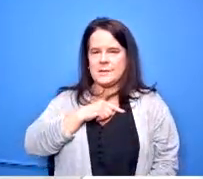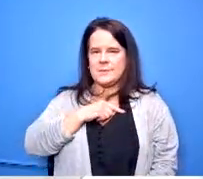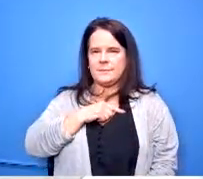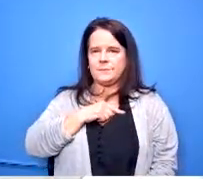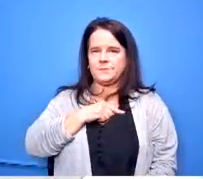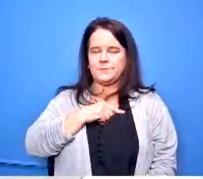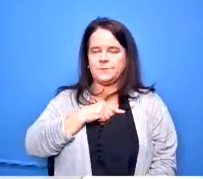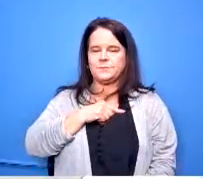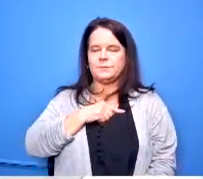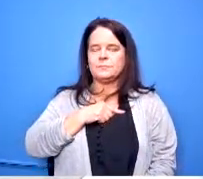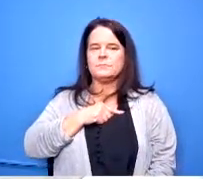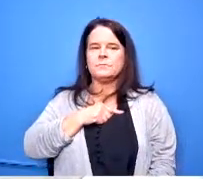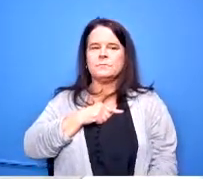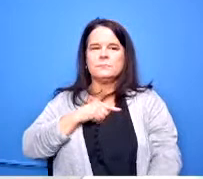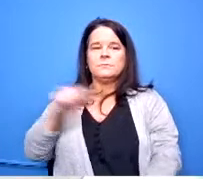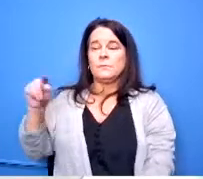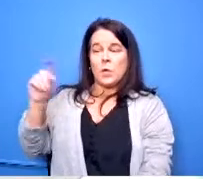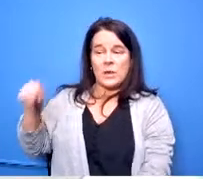any questions from the board